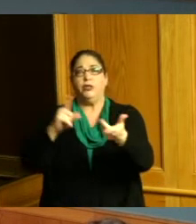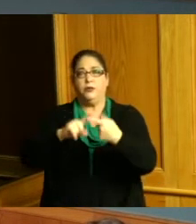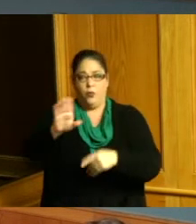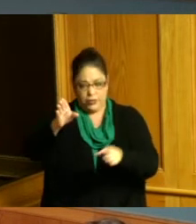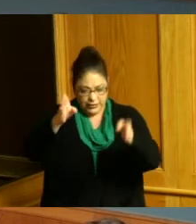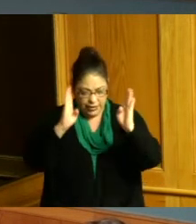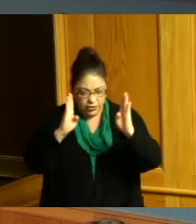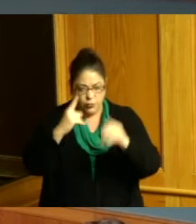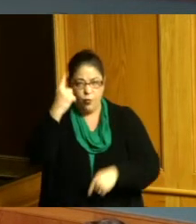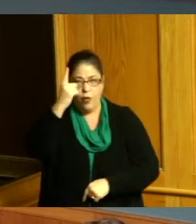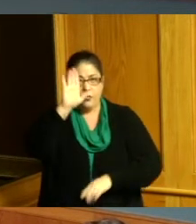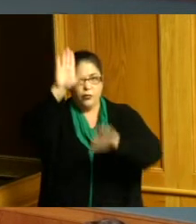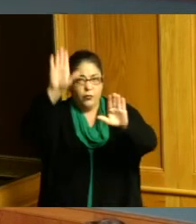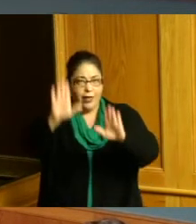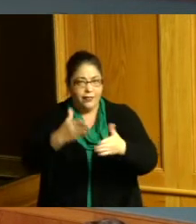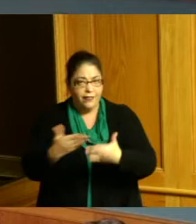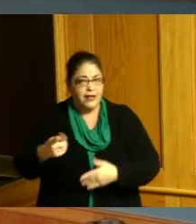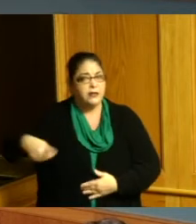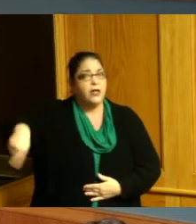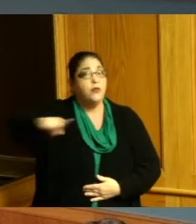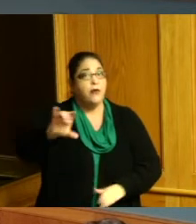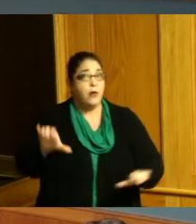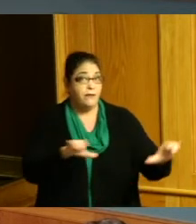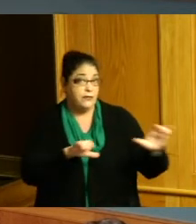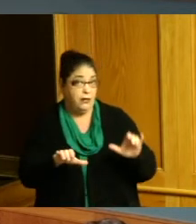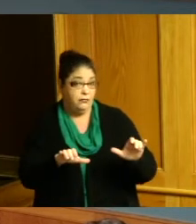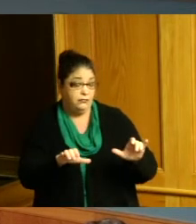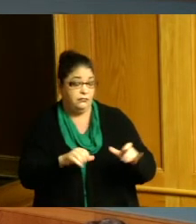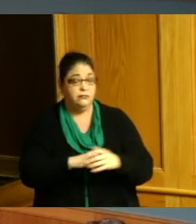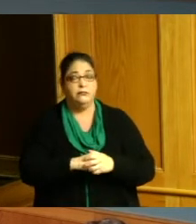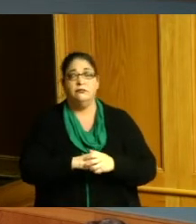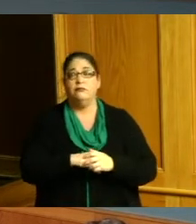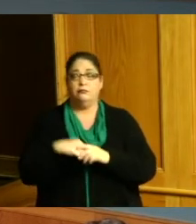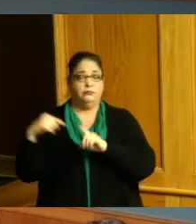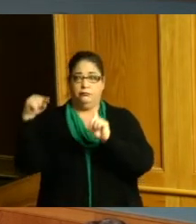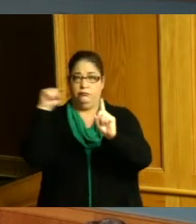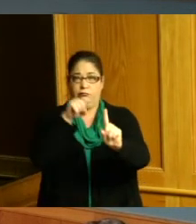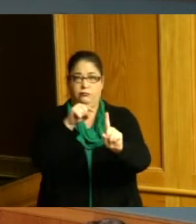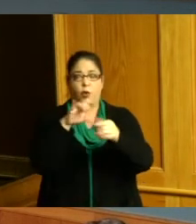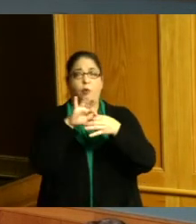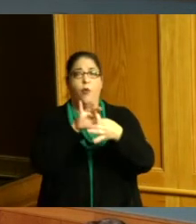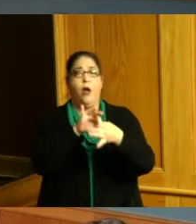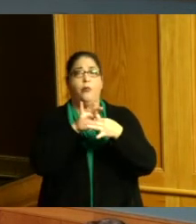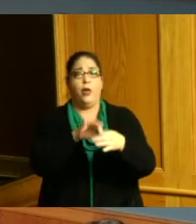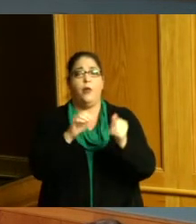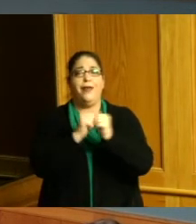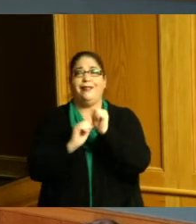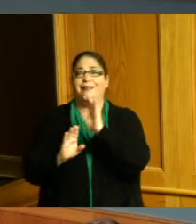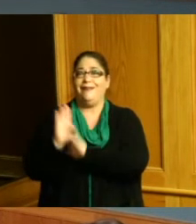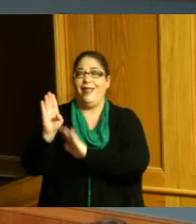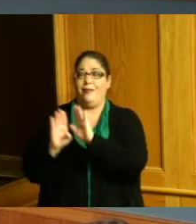one of the great things that you all have done and that is to cooperate with the development of